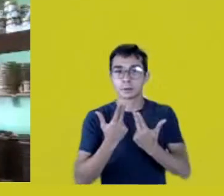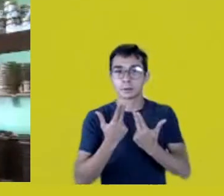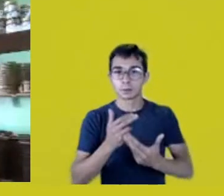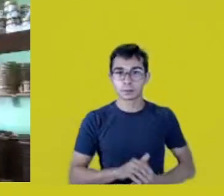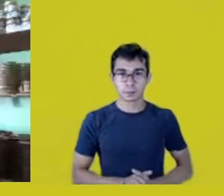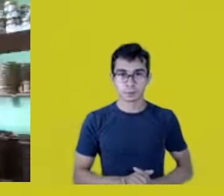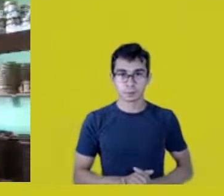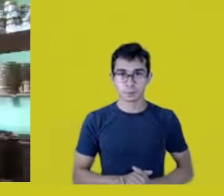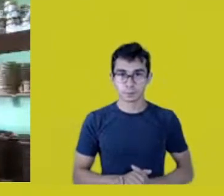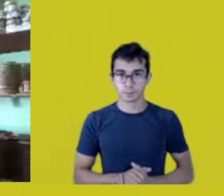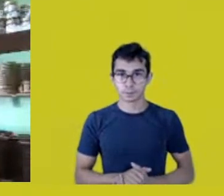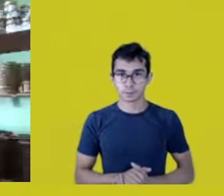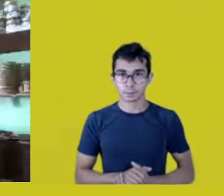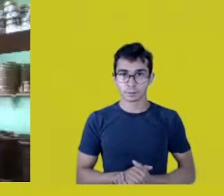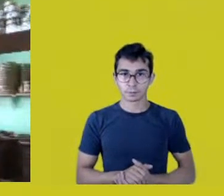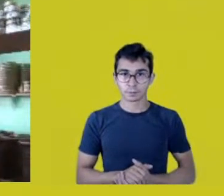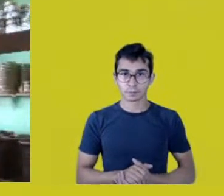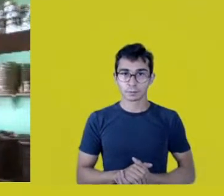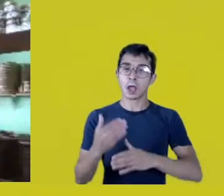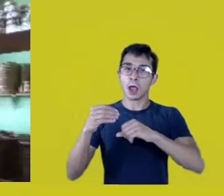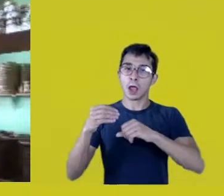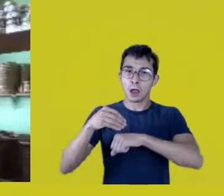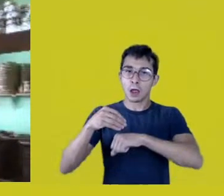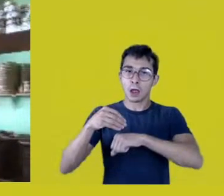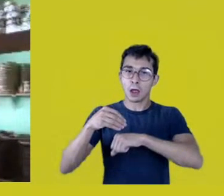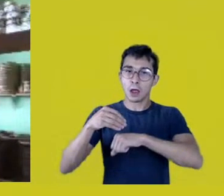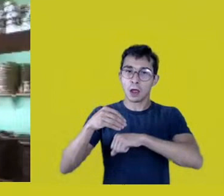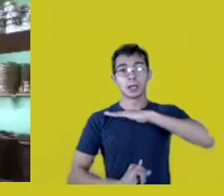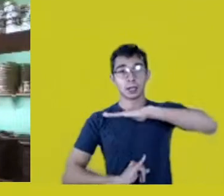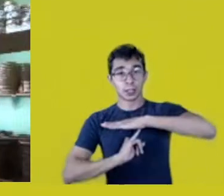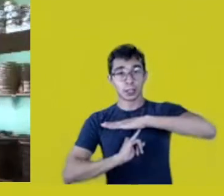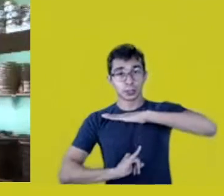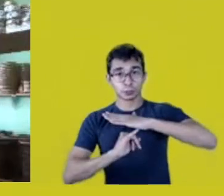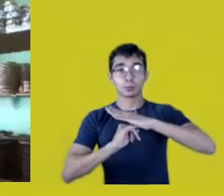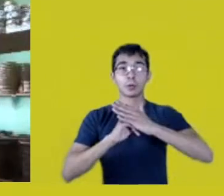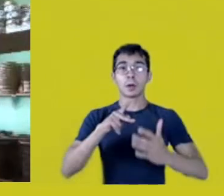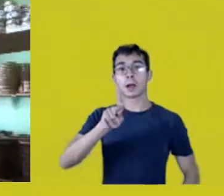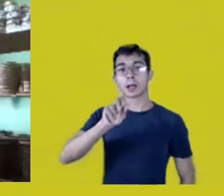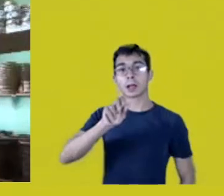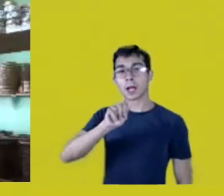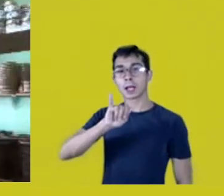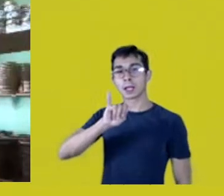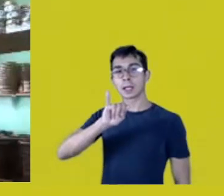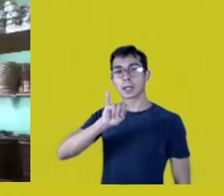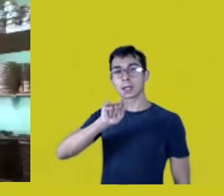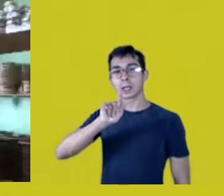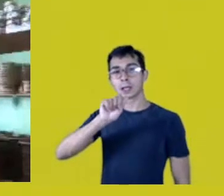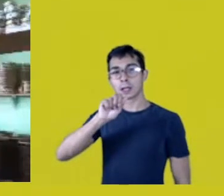the Brazilian Native Institute, if anyone wishes to donate, because solidarity’s what’s been saving us so far,